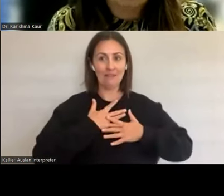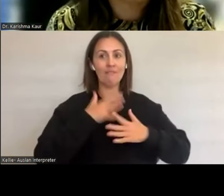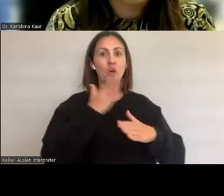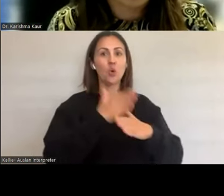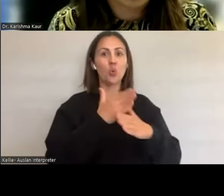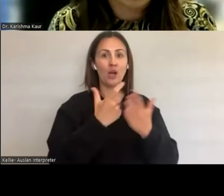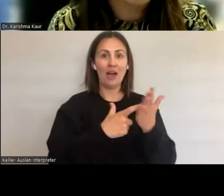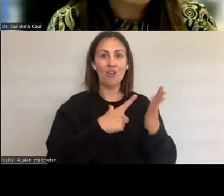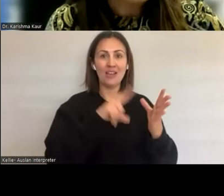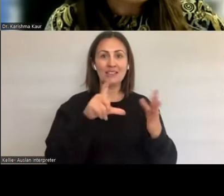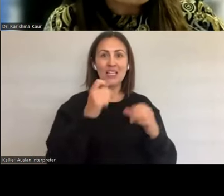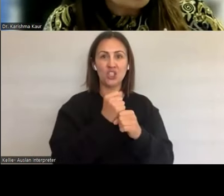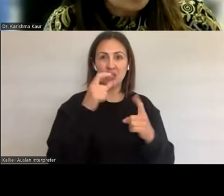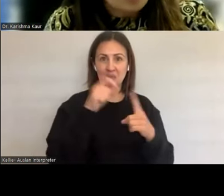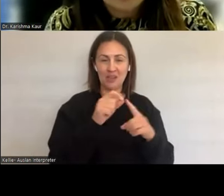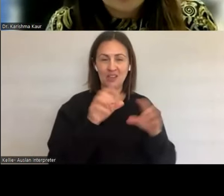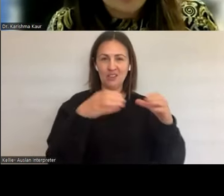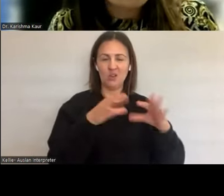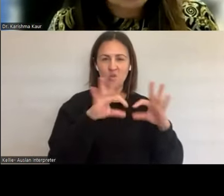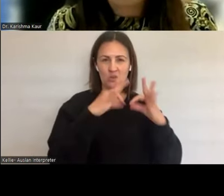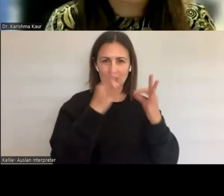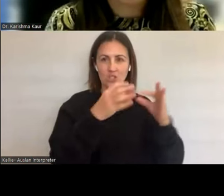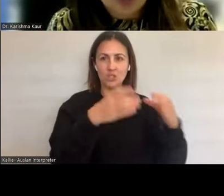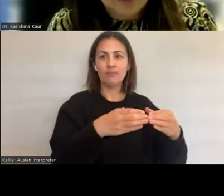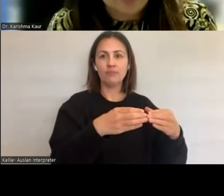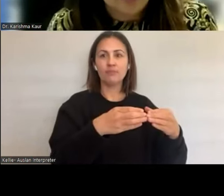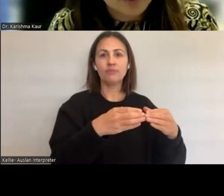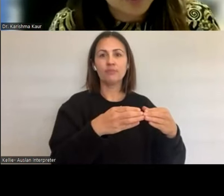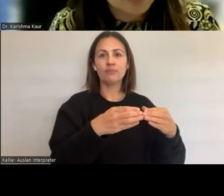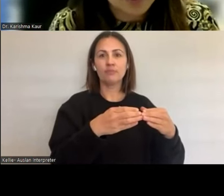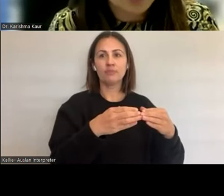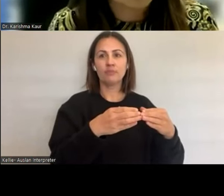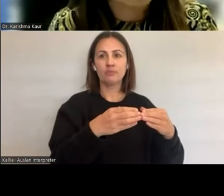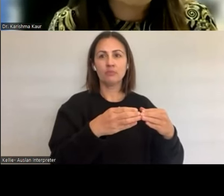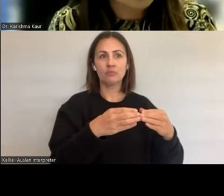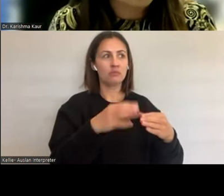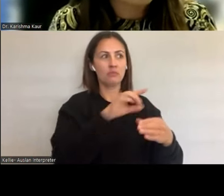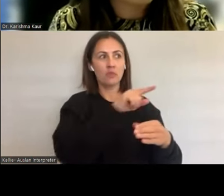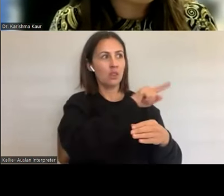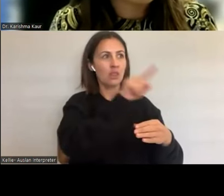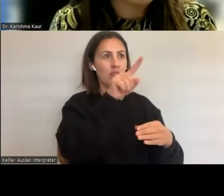General Practitioners I have limited training in her terms of how to do,